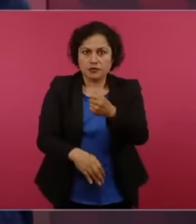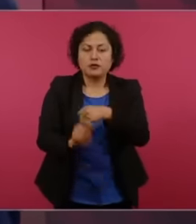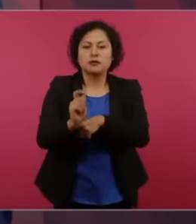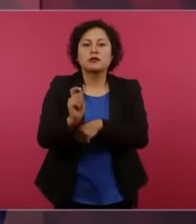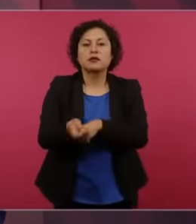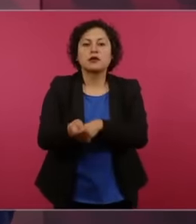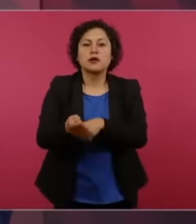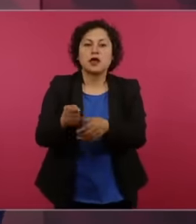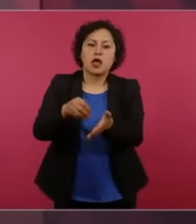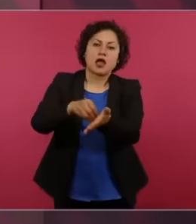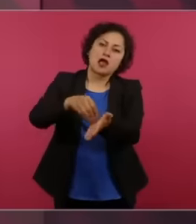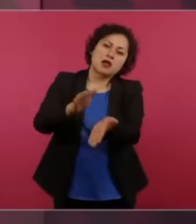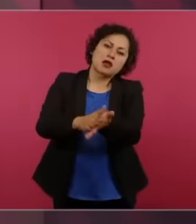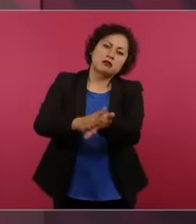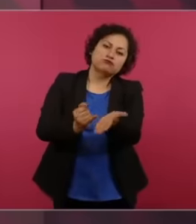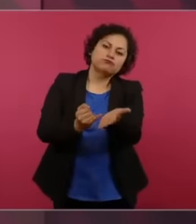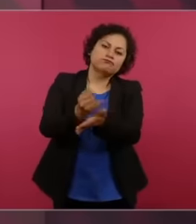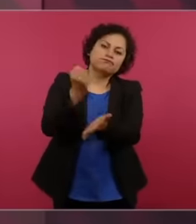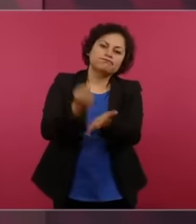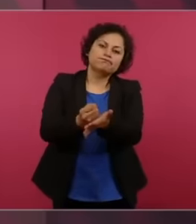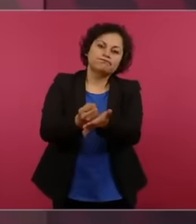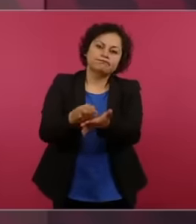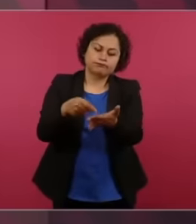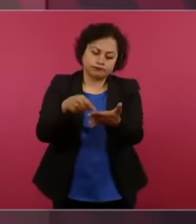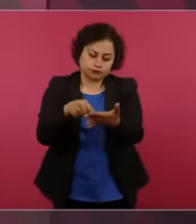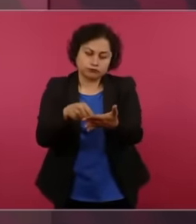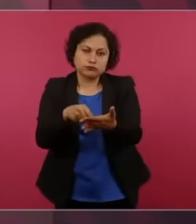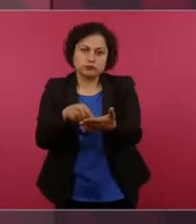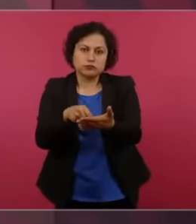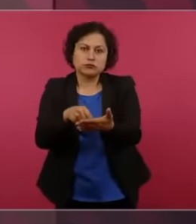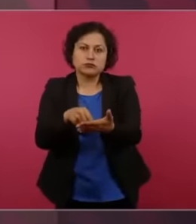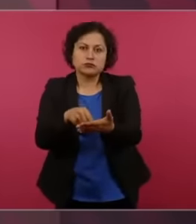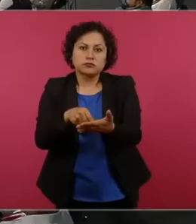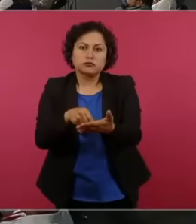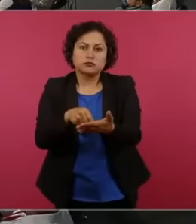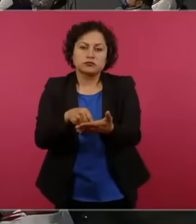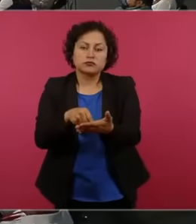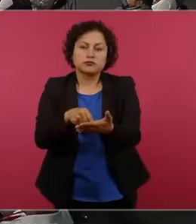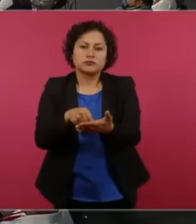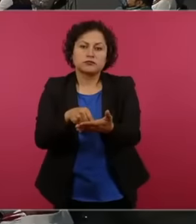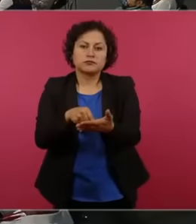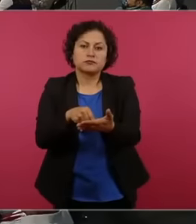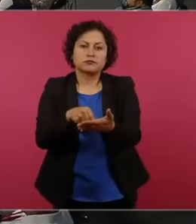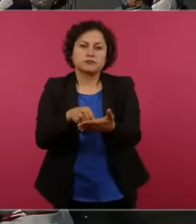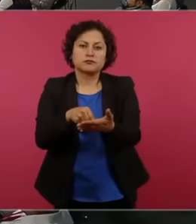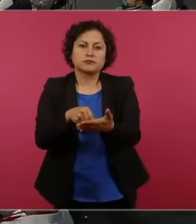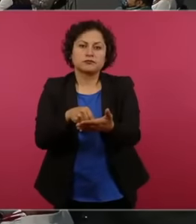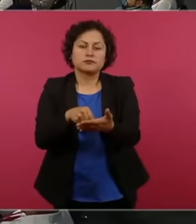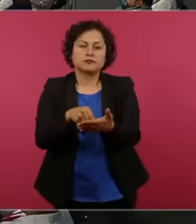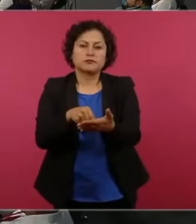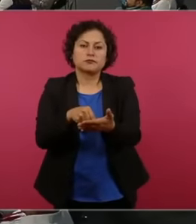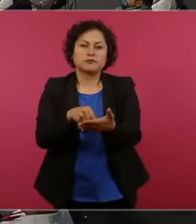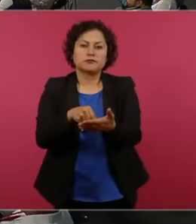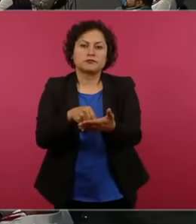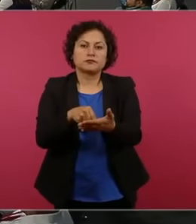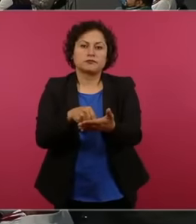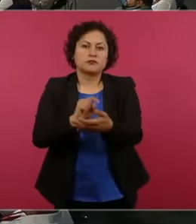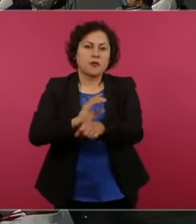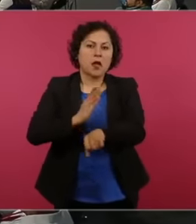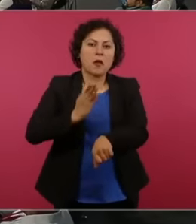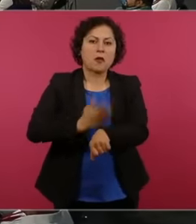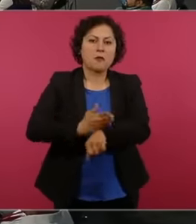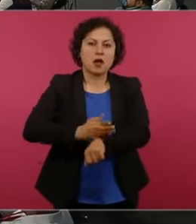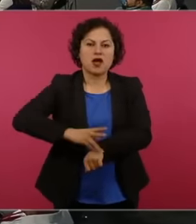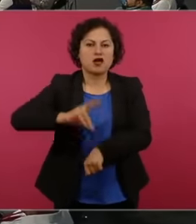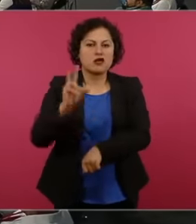, the non-exercise of criminal action is resolved in